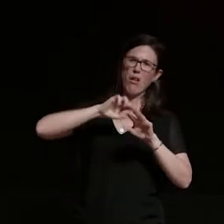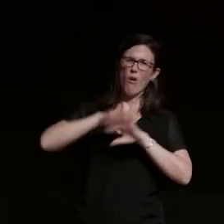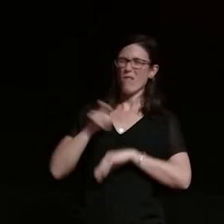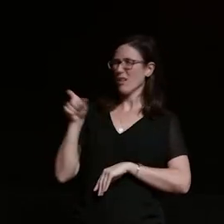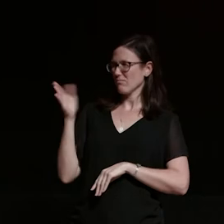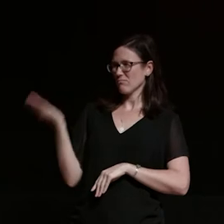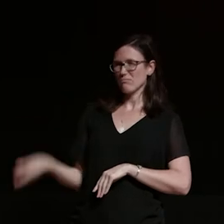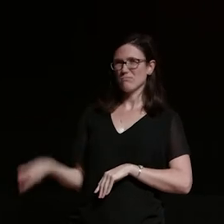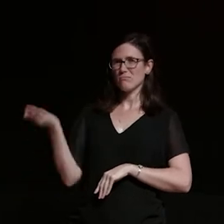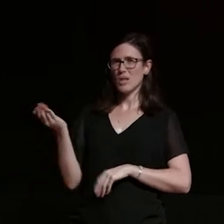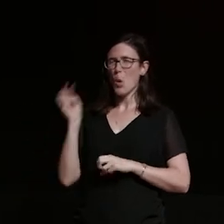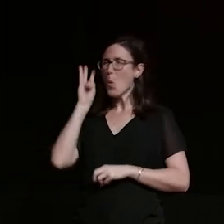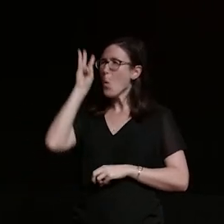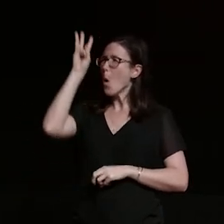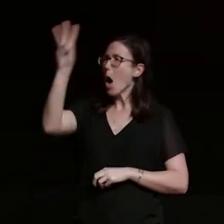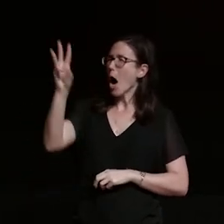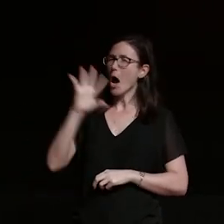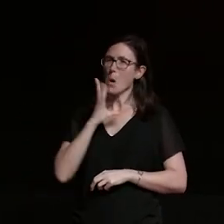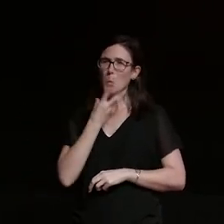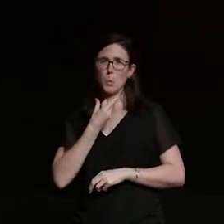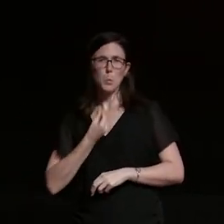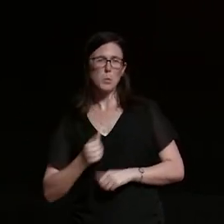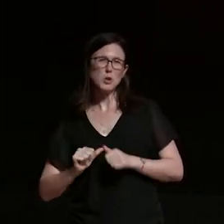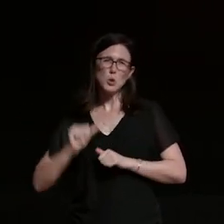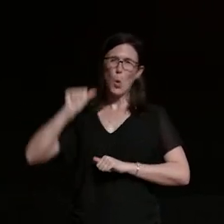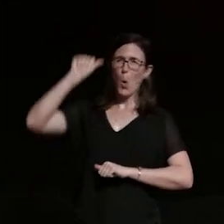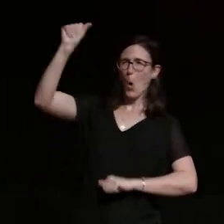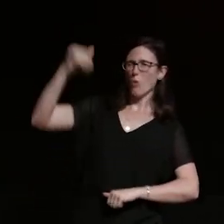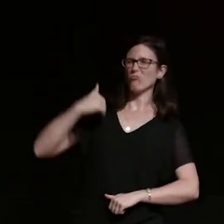very wild goatee like i said very tall very gruff sort of grunts more than he